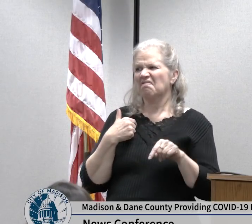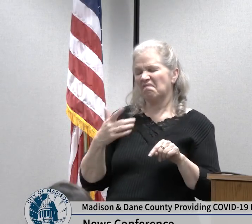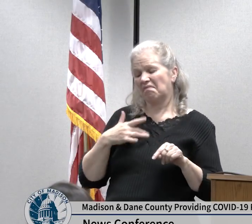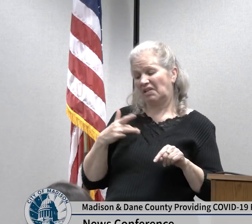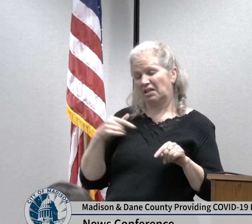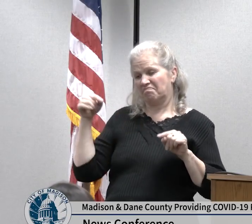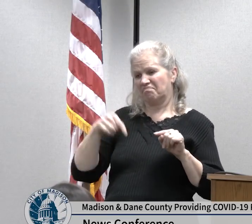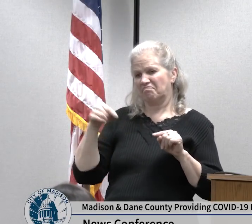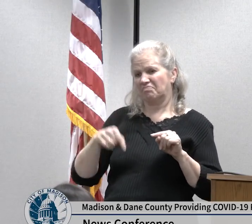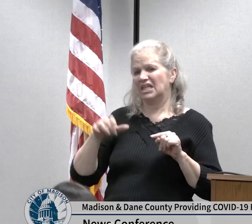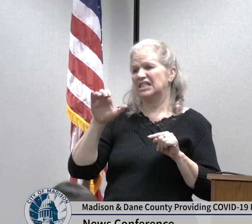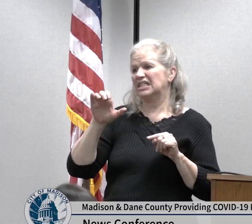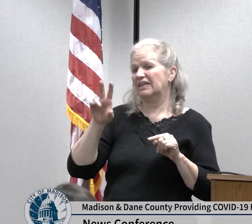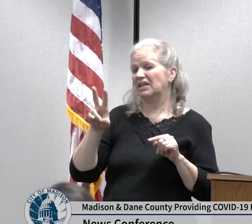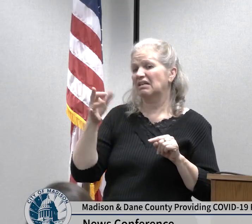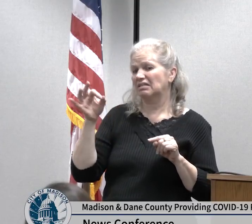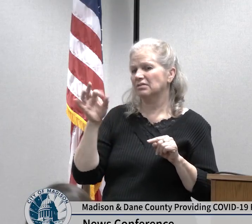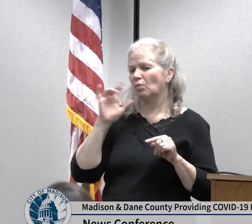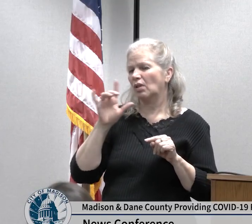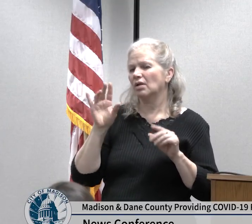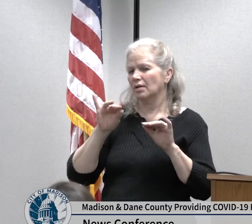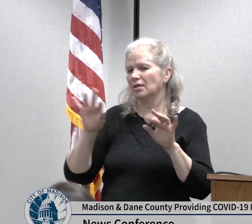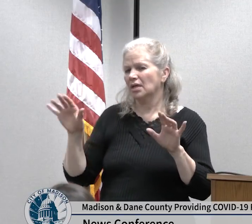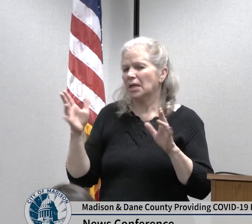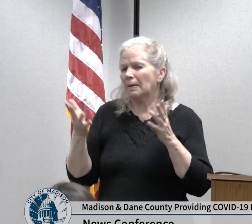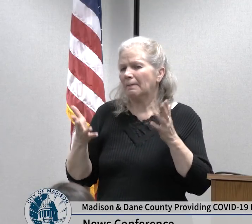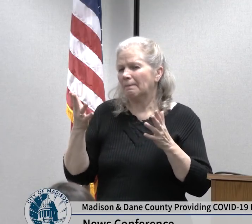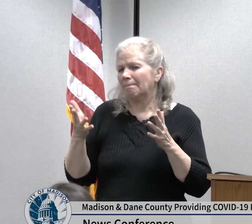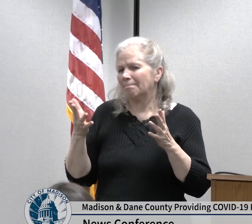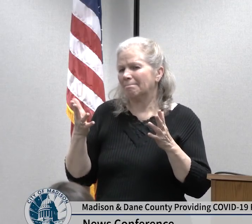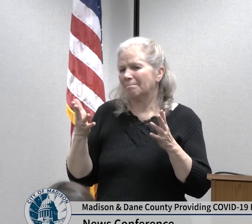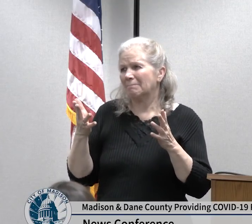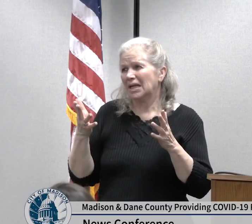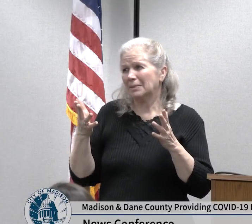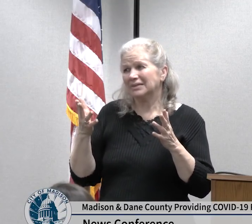community we may need to cancel mass gatherings to further minimize the